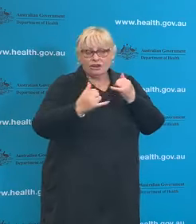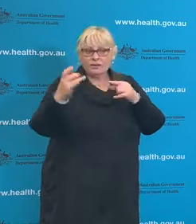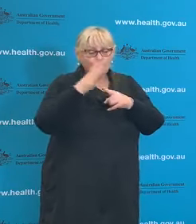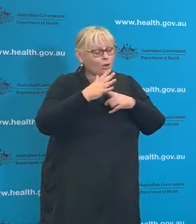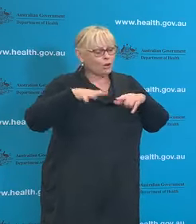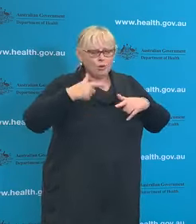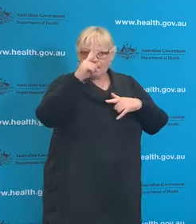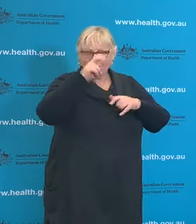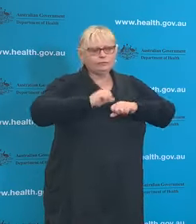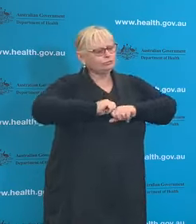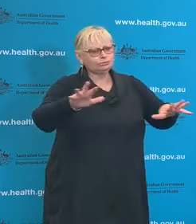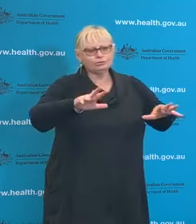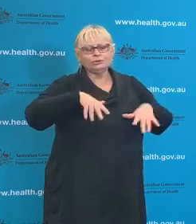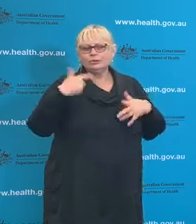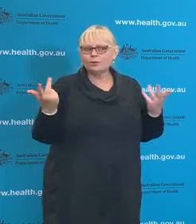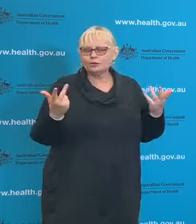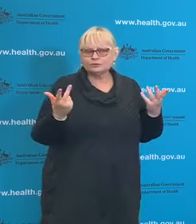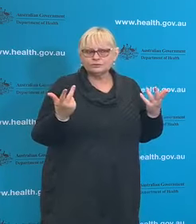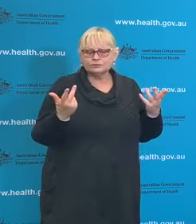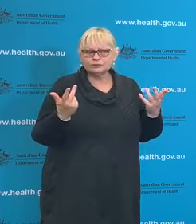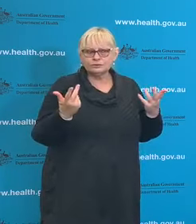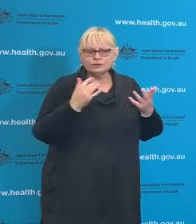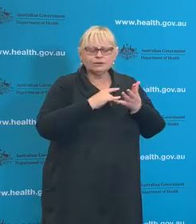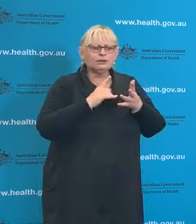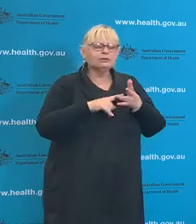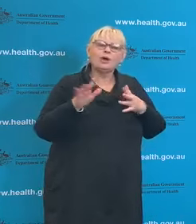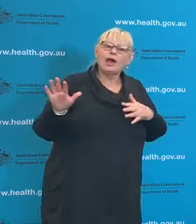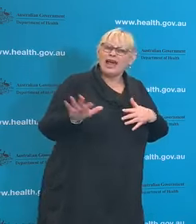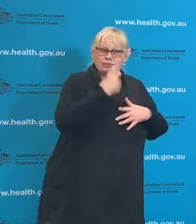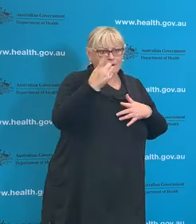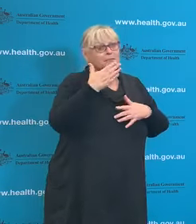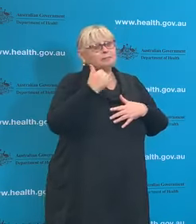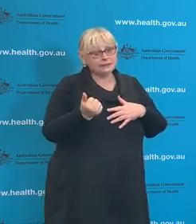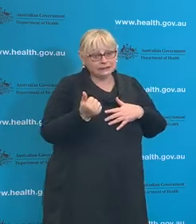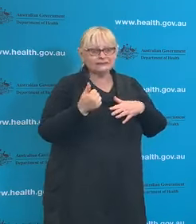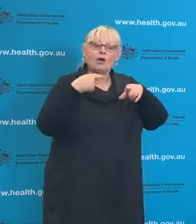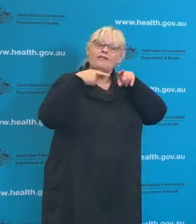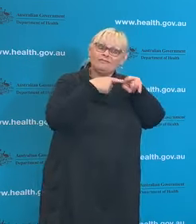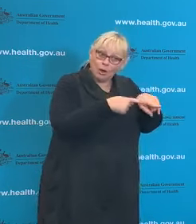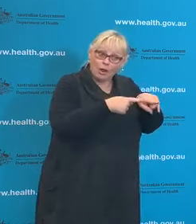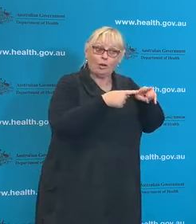Australia. So I encourage everyone to follow those clear instructions we've